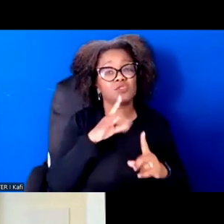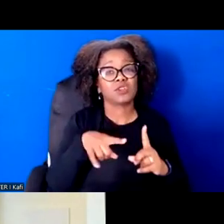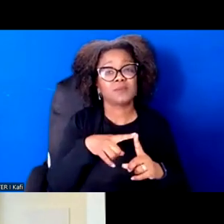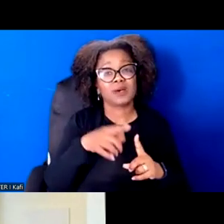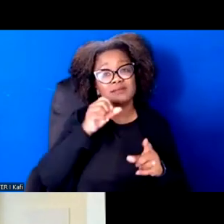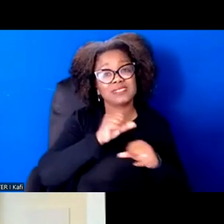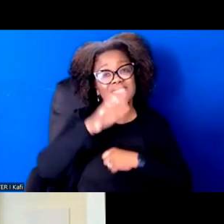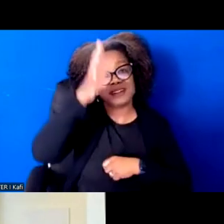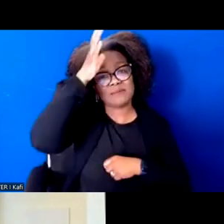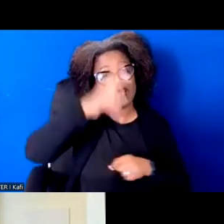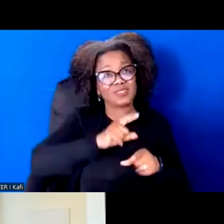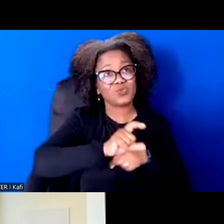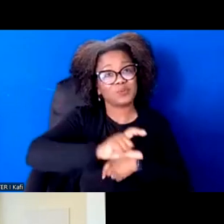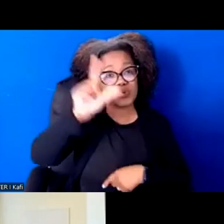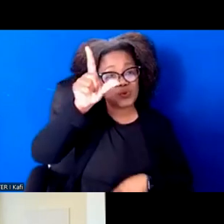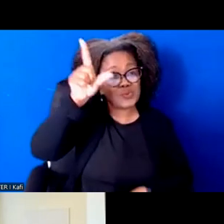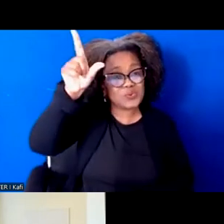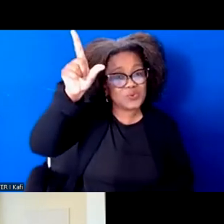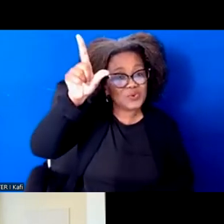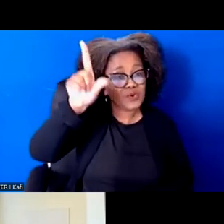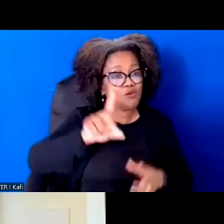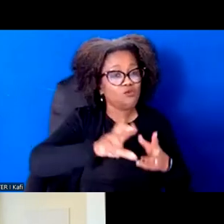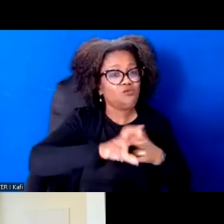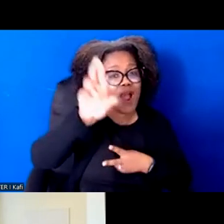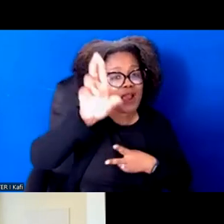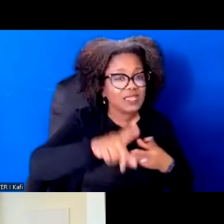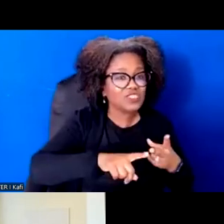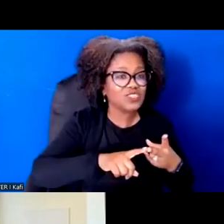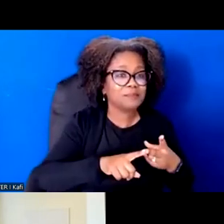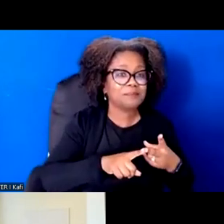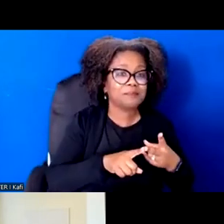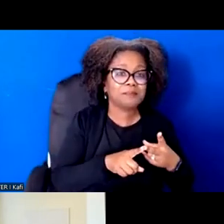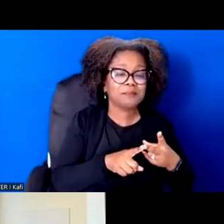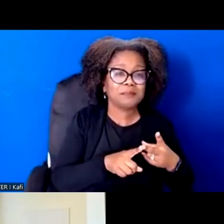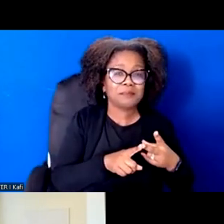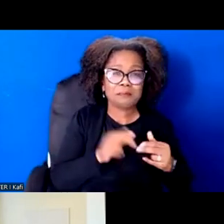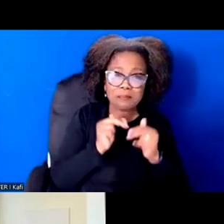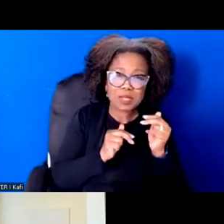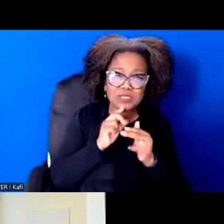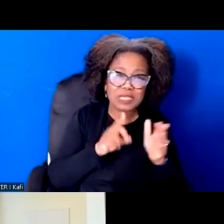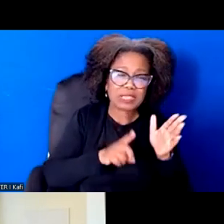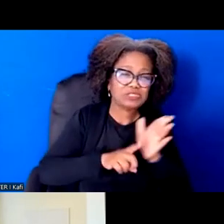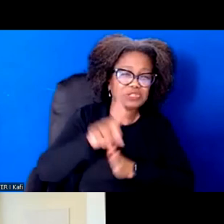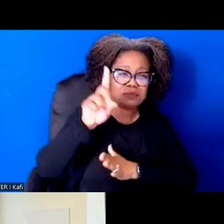We're going to use material that hasn't been invented yet. The person coming back is going to enter the Earth's atmosphere at ,0 miles an hour, and